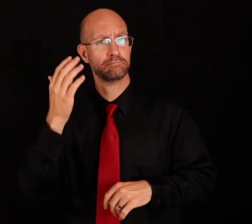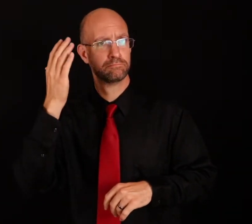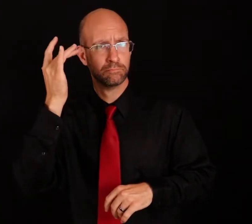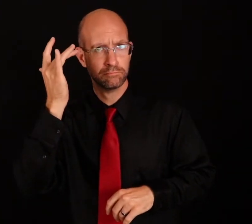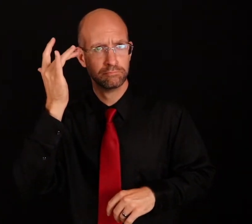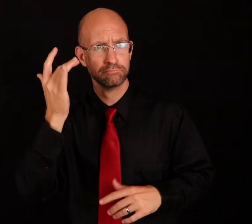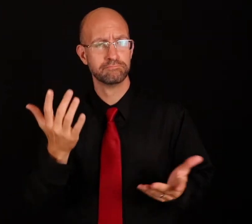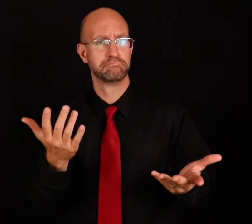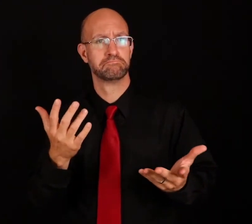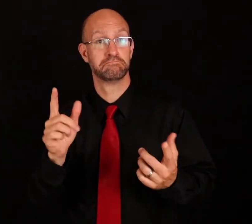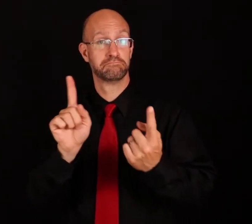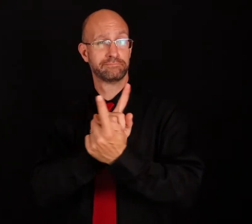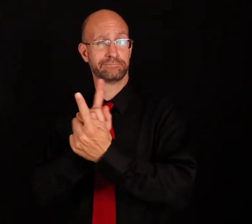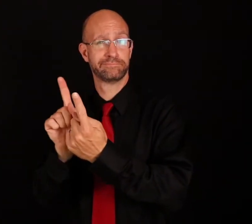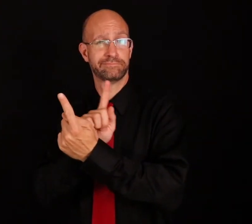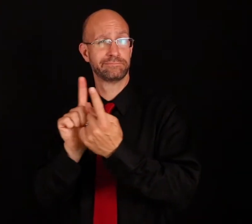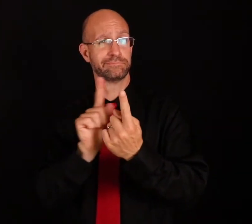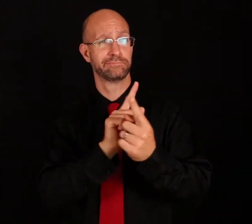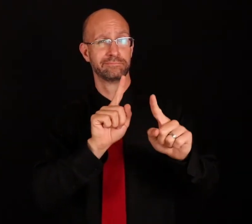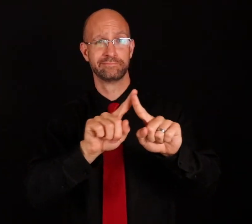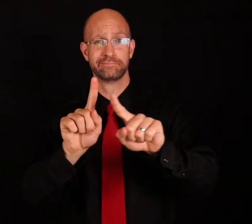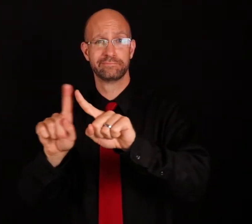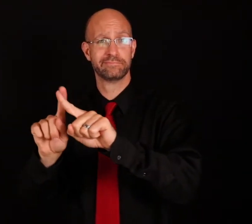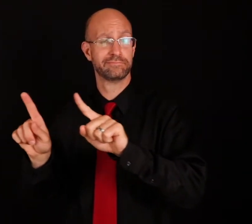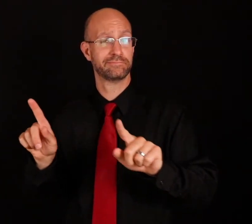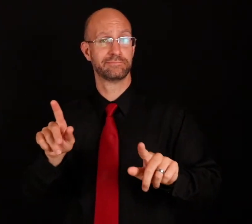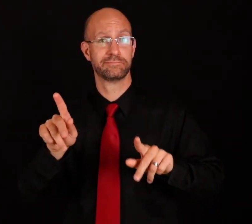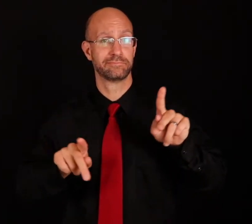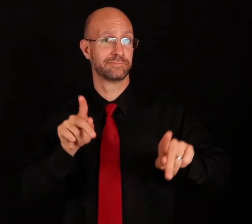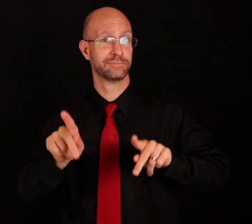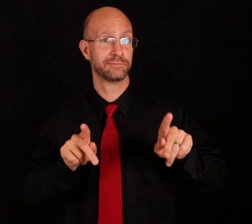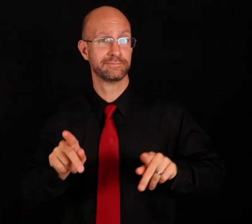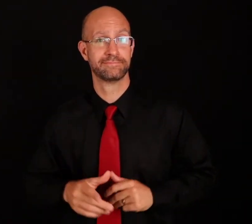WHY? MEET DIFFERENT PEOPLE.